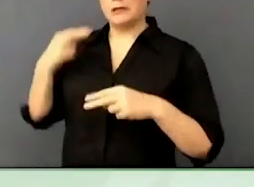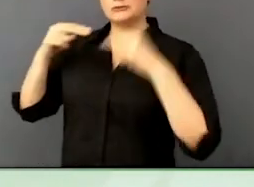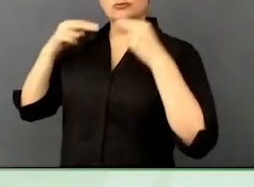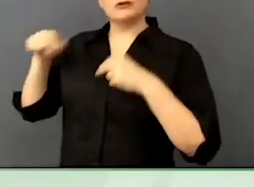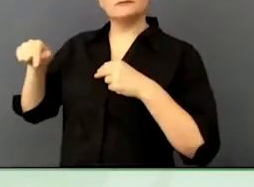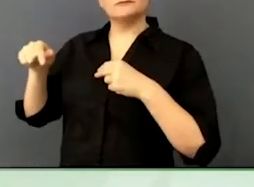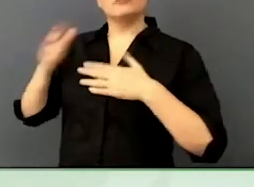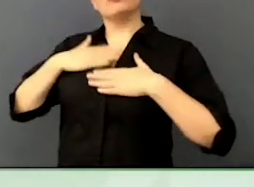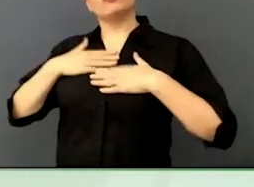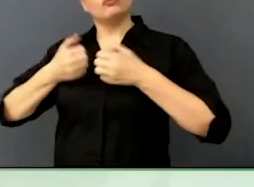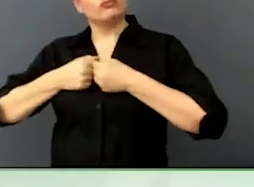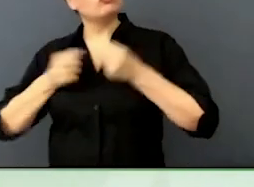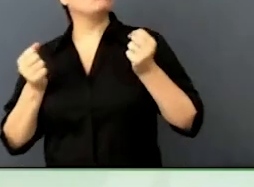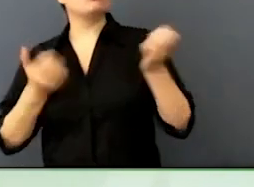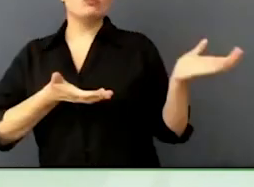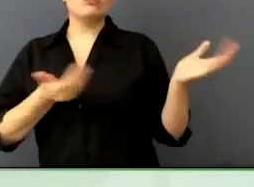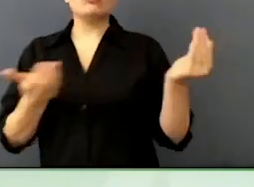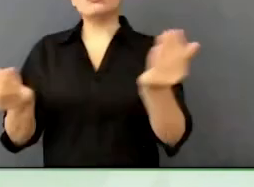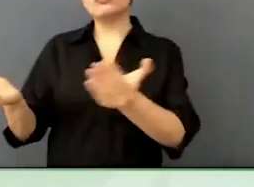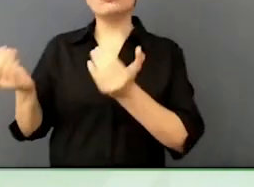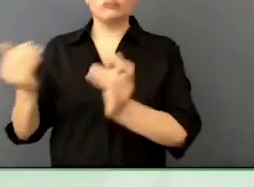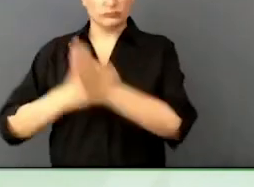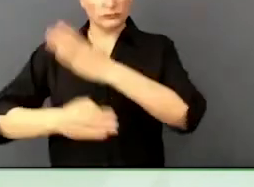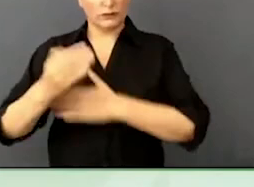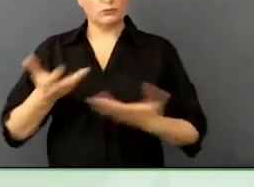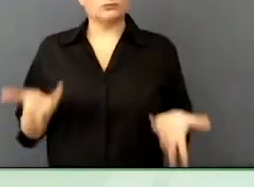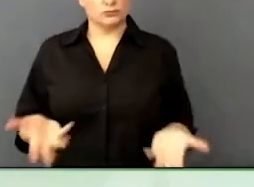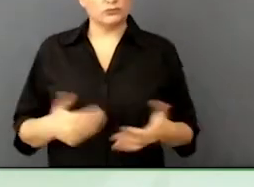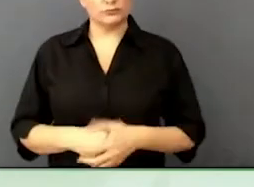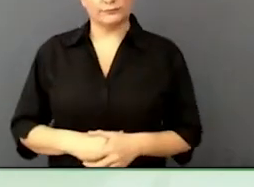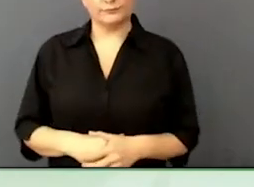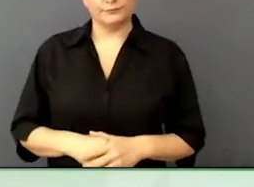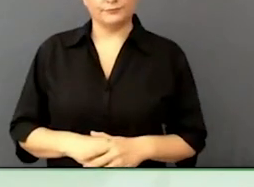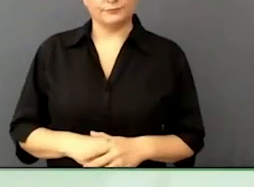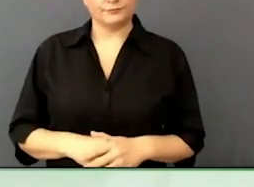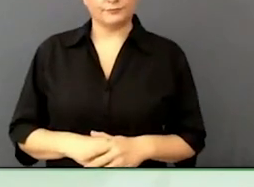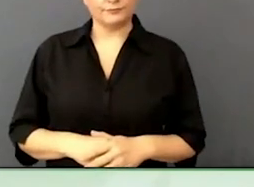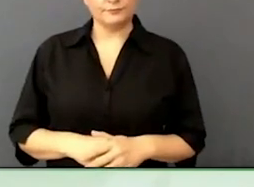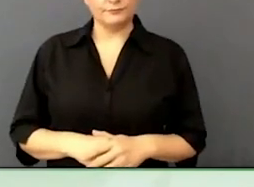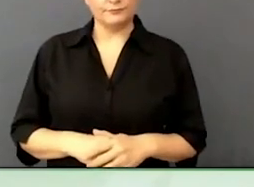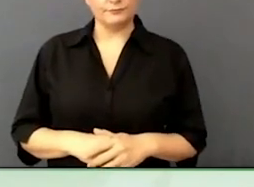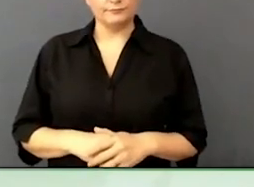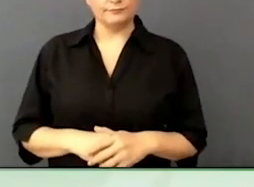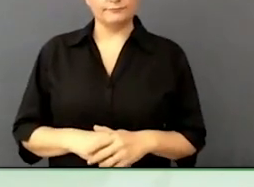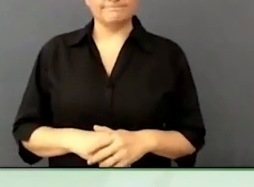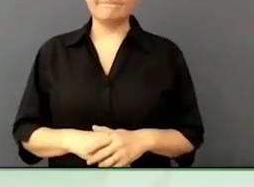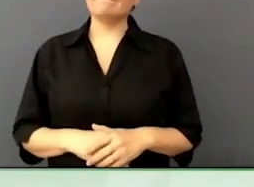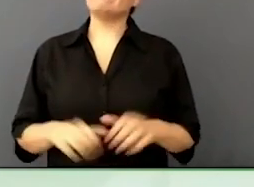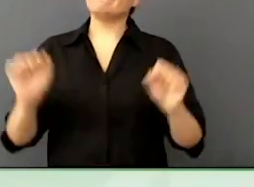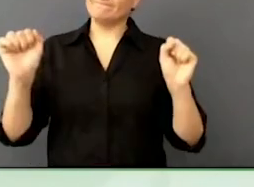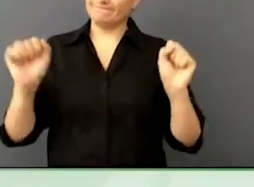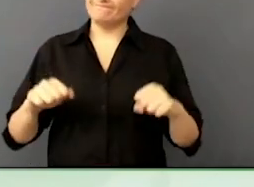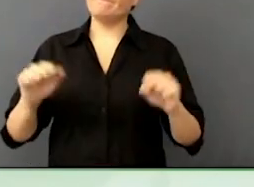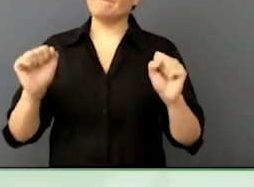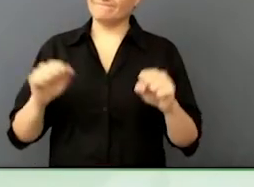culture confidence… competence and all this. This can only be done with the integrated approach.